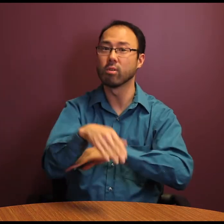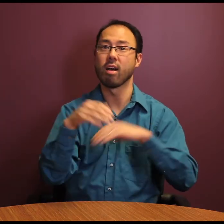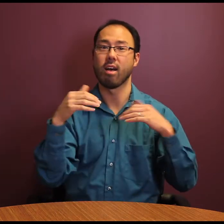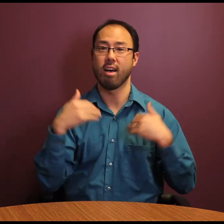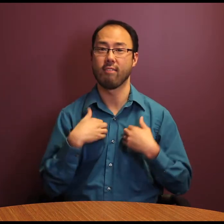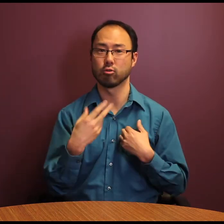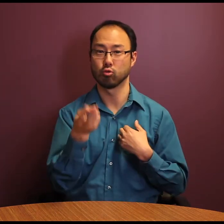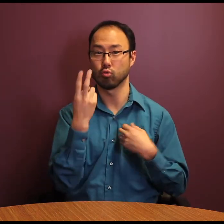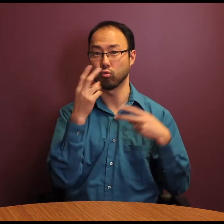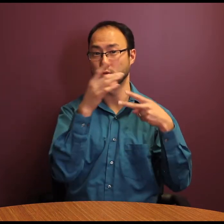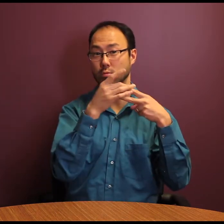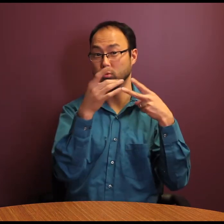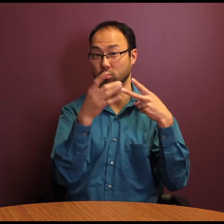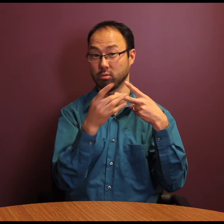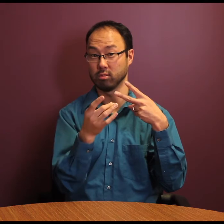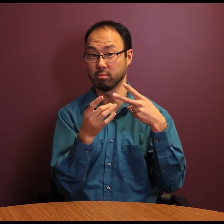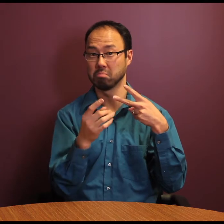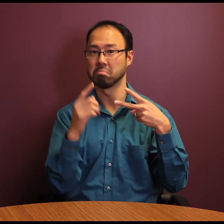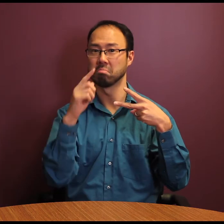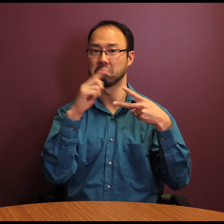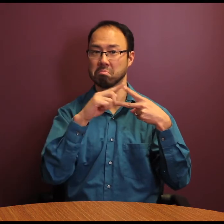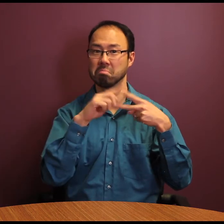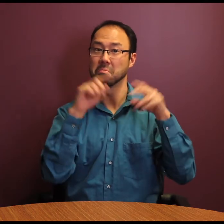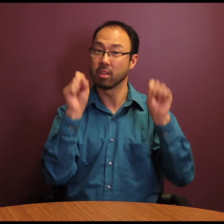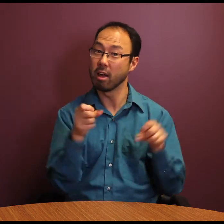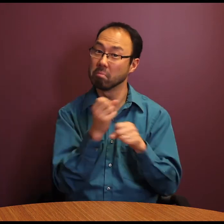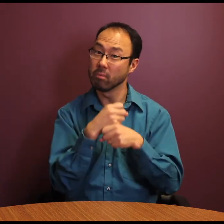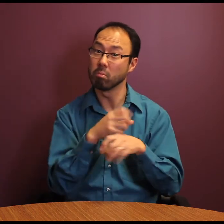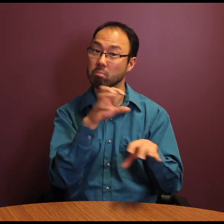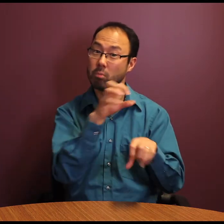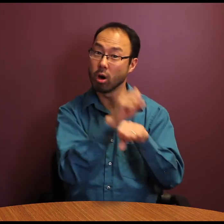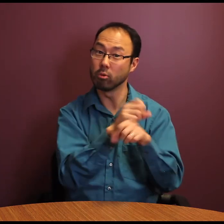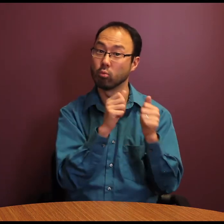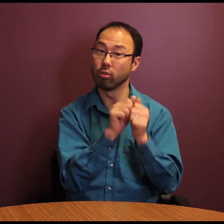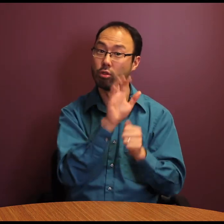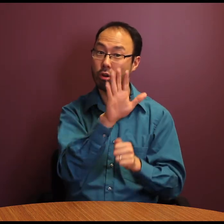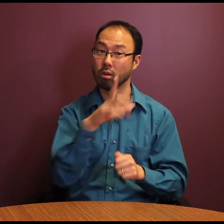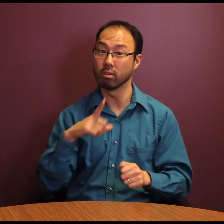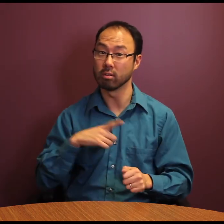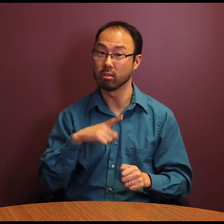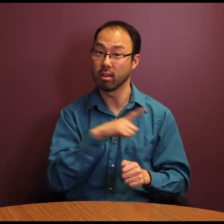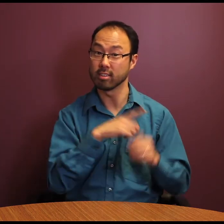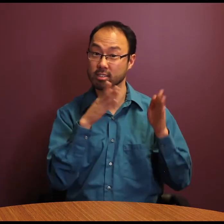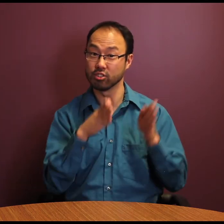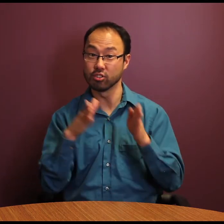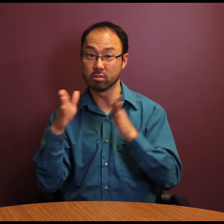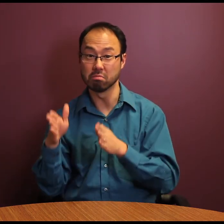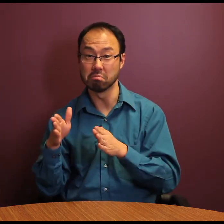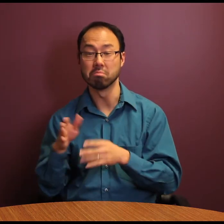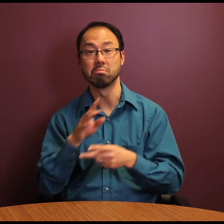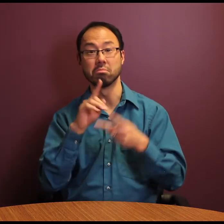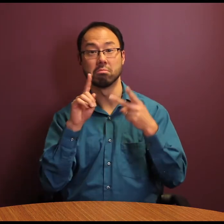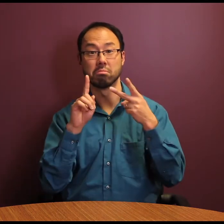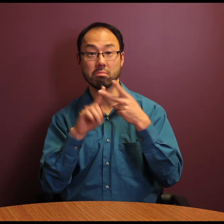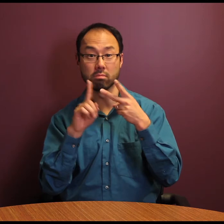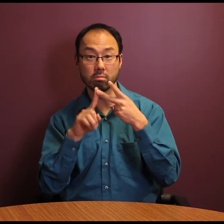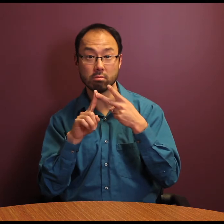the program will conclude at noon, and you can either make afternoon appointments with your legislators or take a tour of the State House